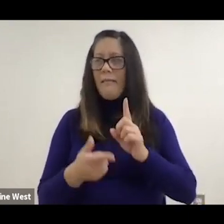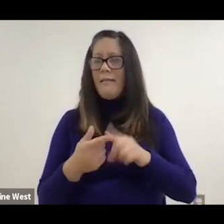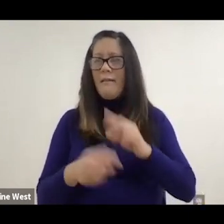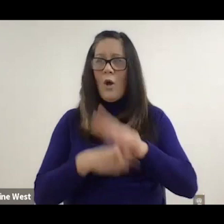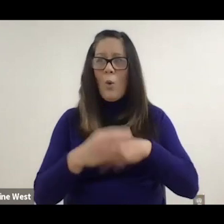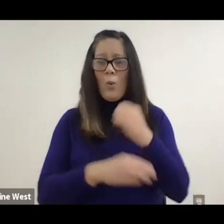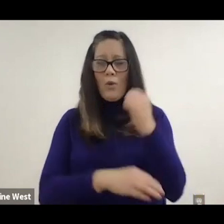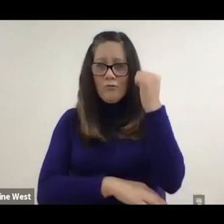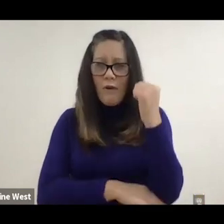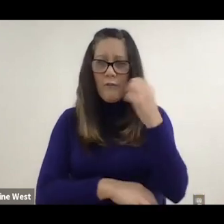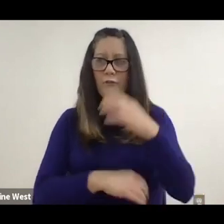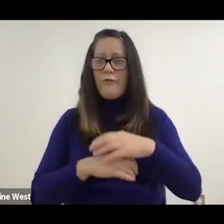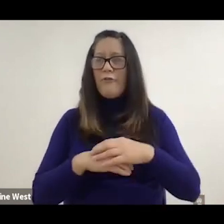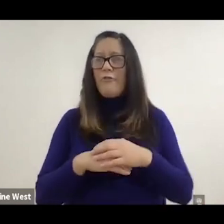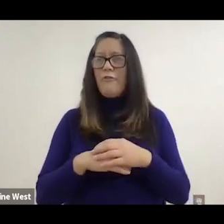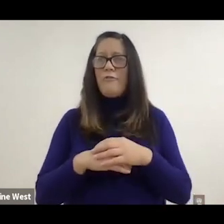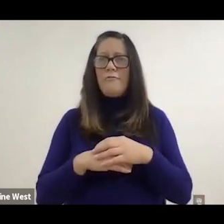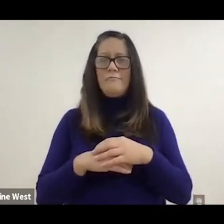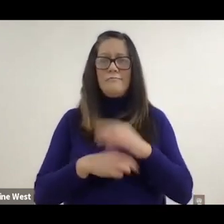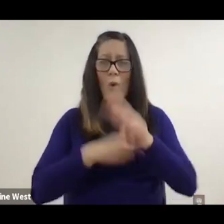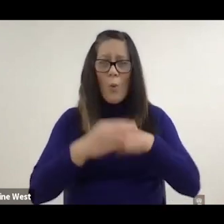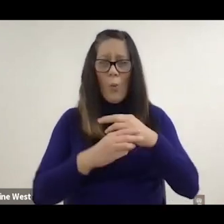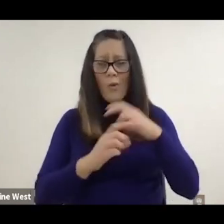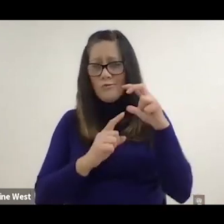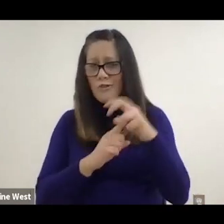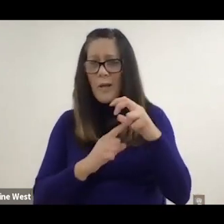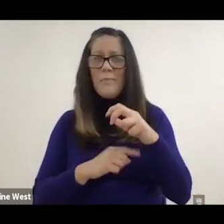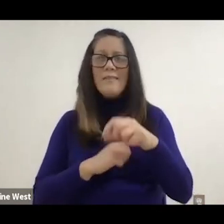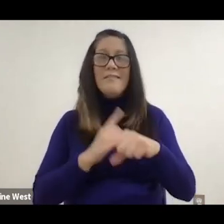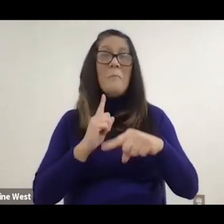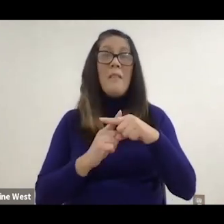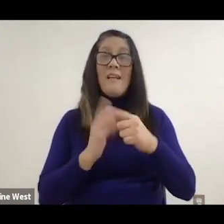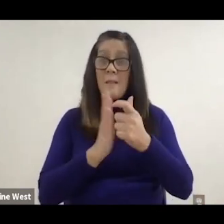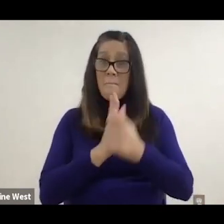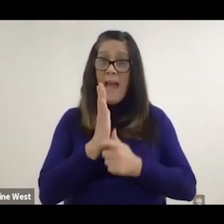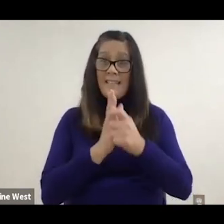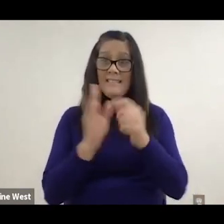in wheelchair racing and I'm a centerfold. And this is the